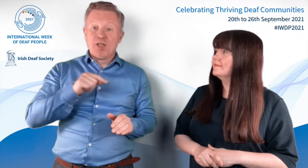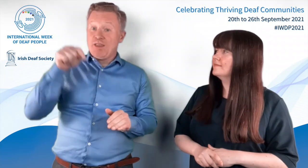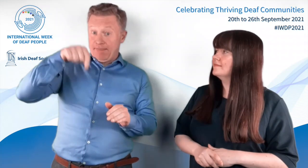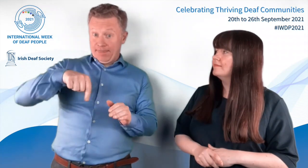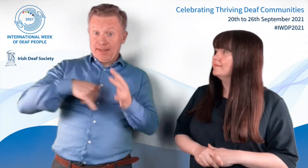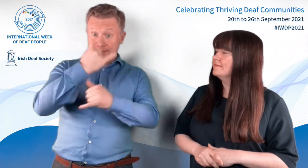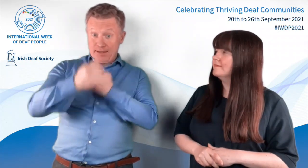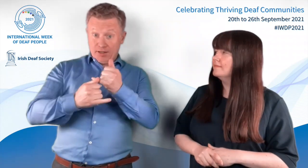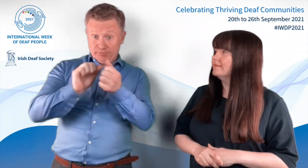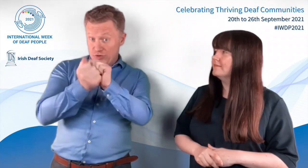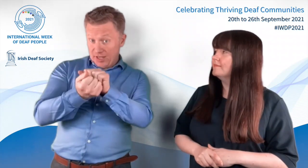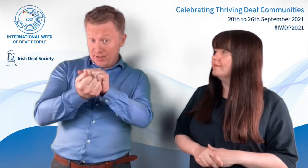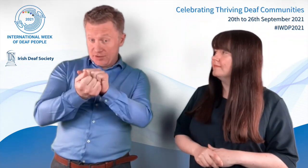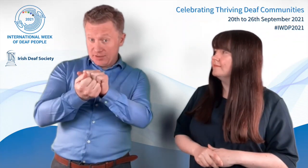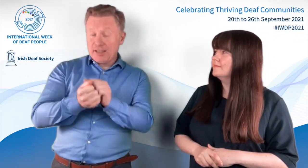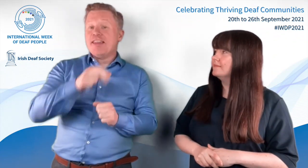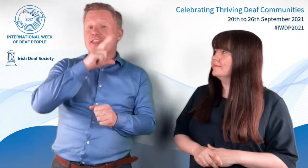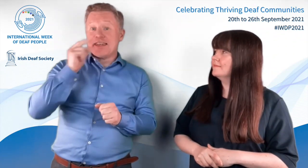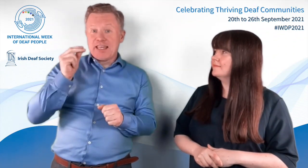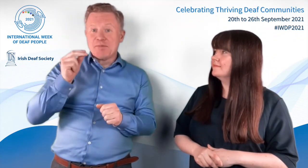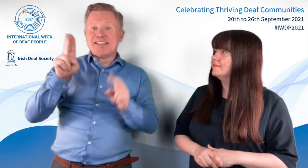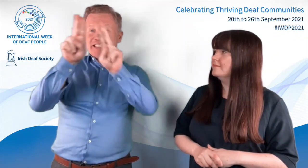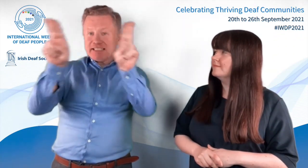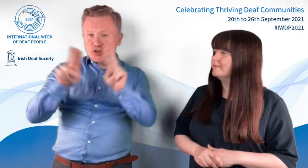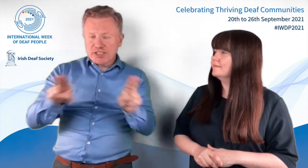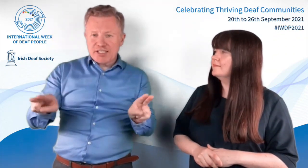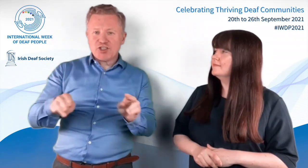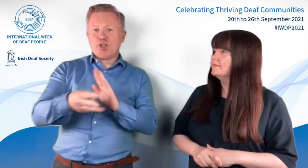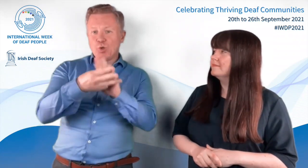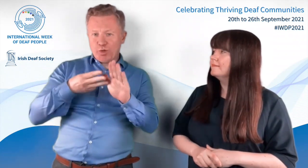and this year it has become 'International Week of Deaf People'.